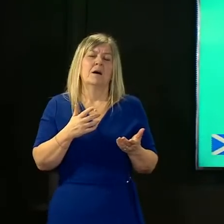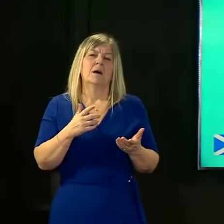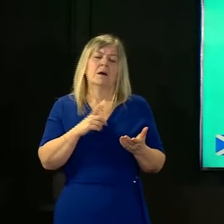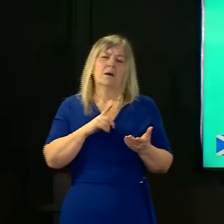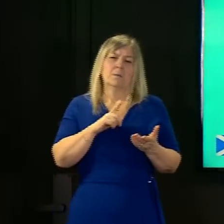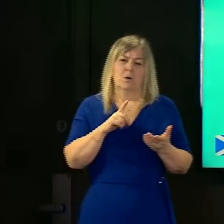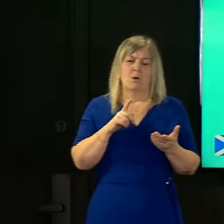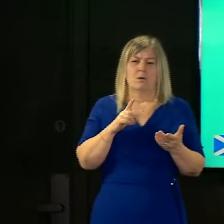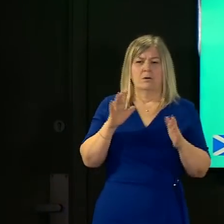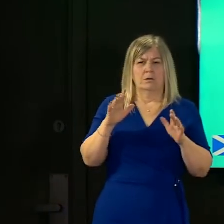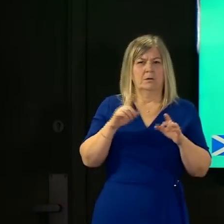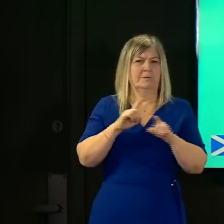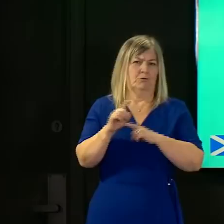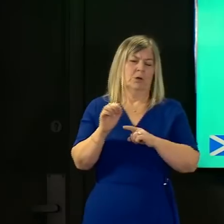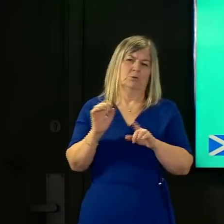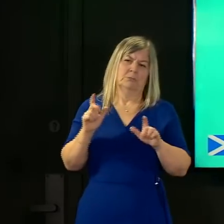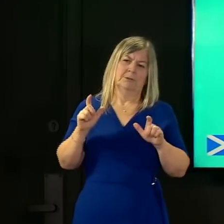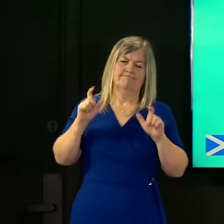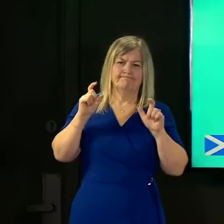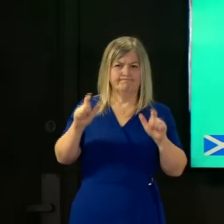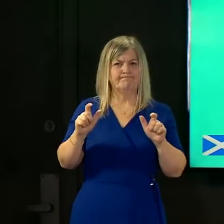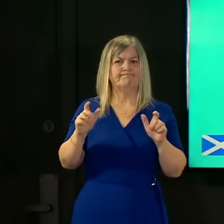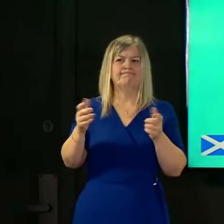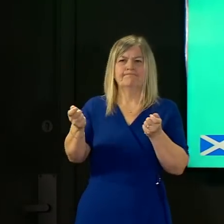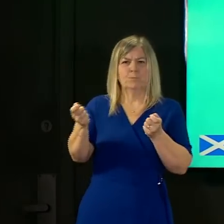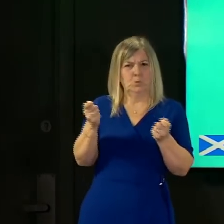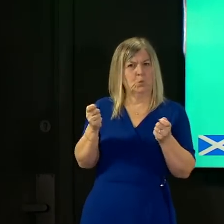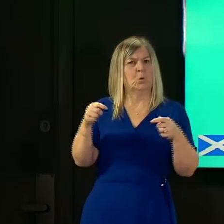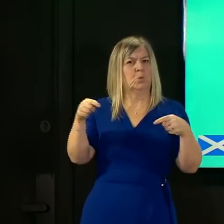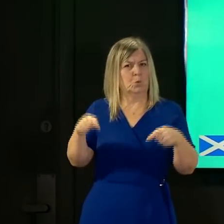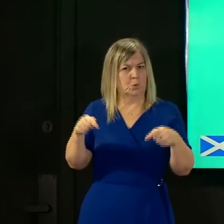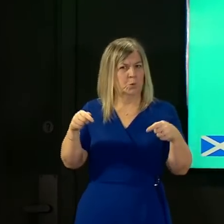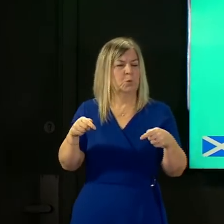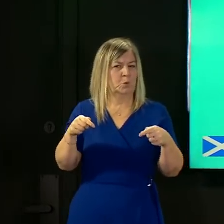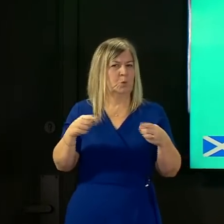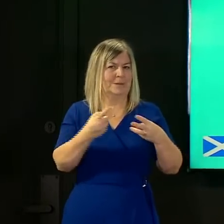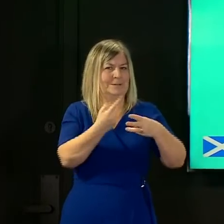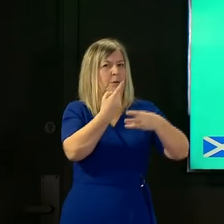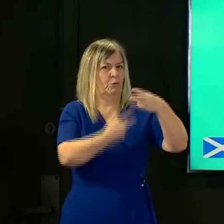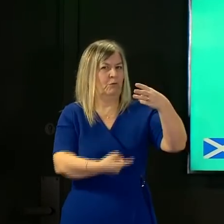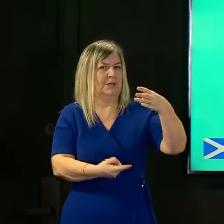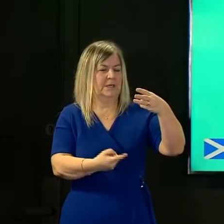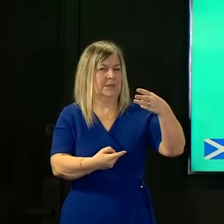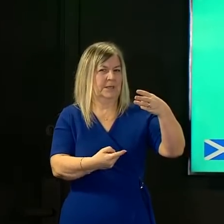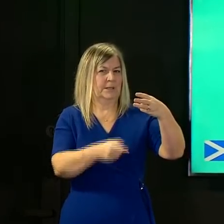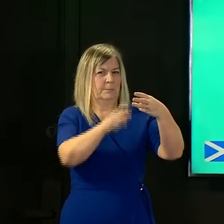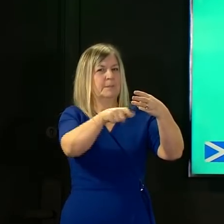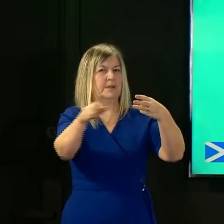that's been taken around about this incident in relation to these three individuals any positive